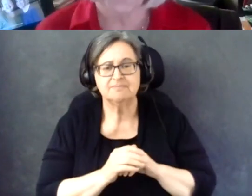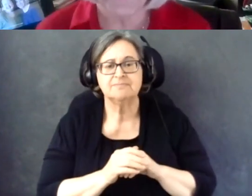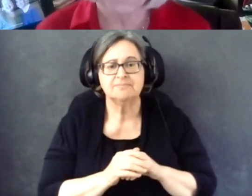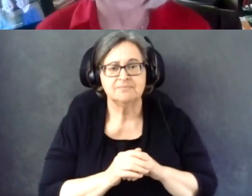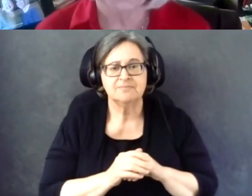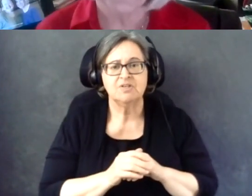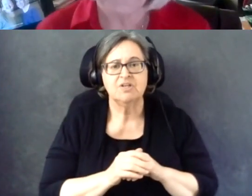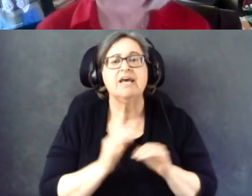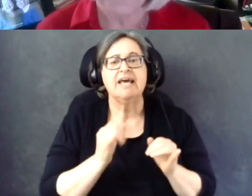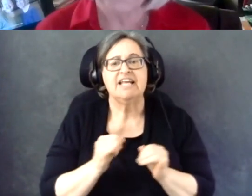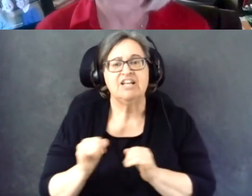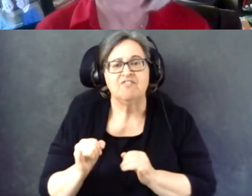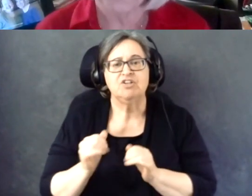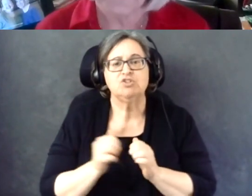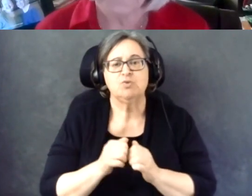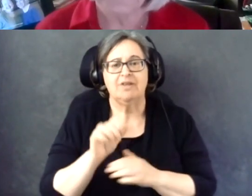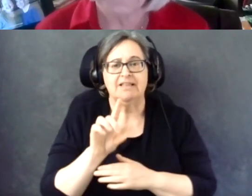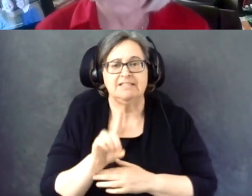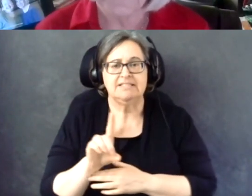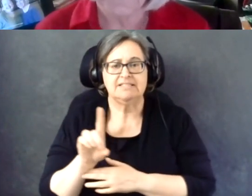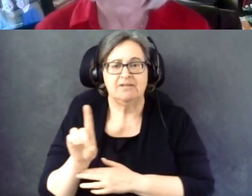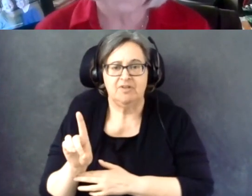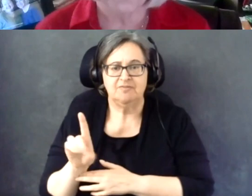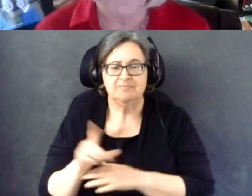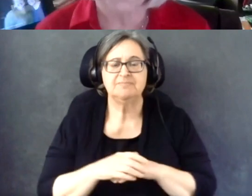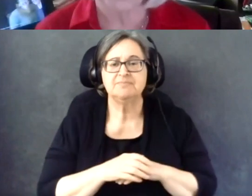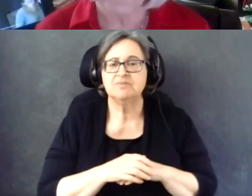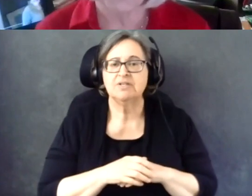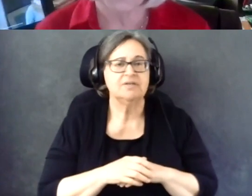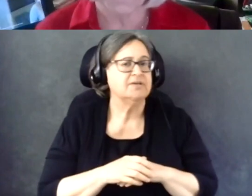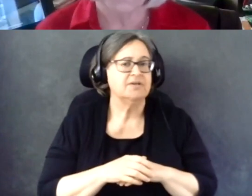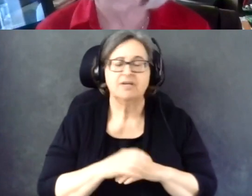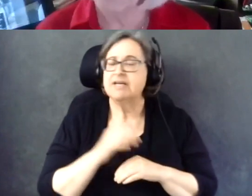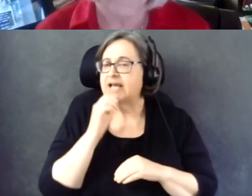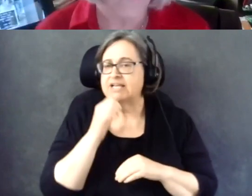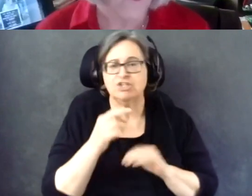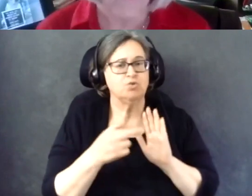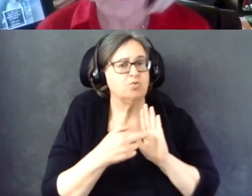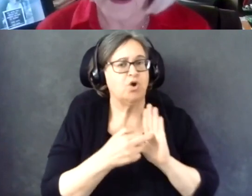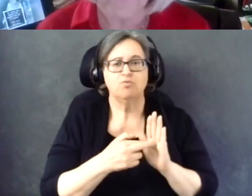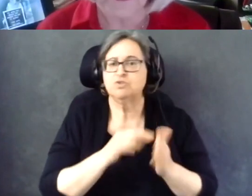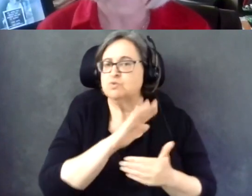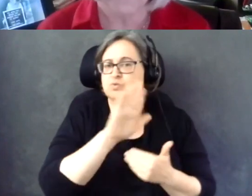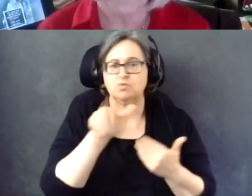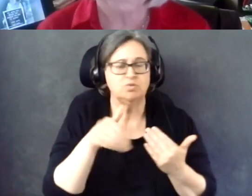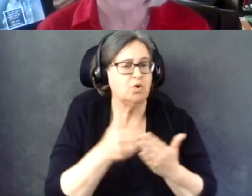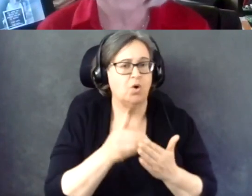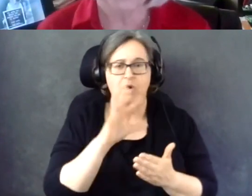with developmental disabilities. It's not representative of all African-American voters.